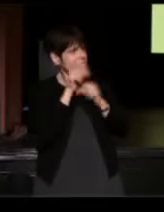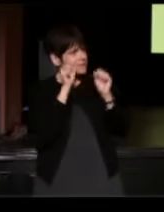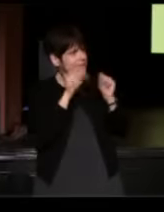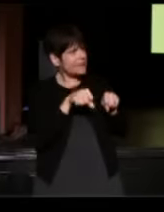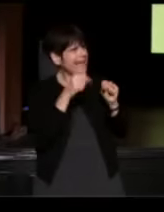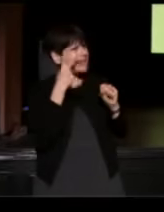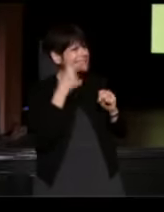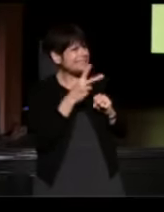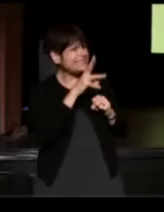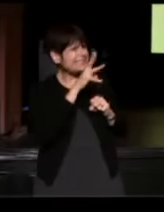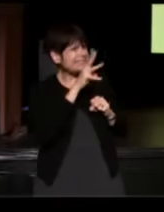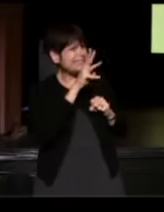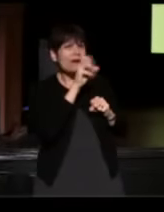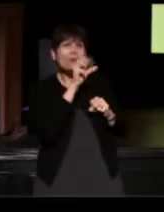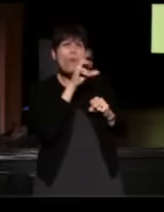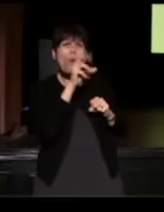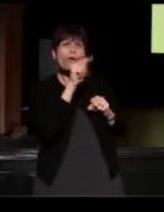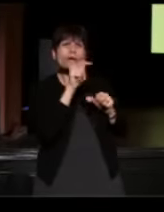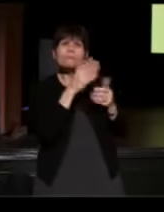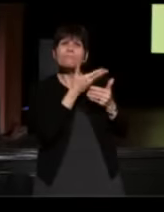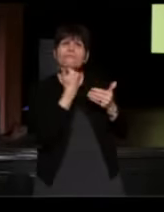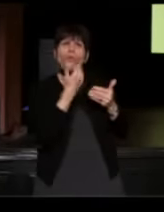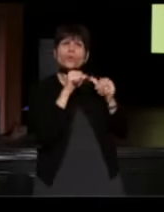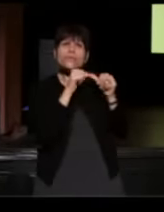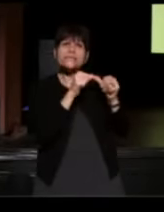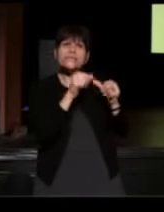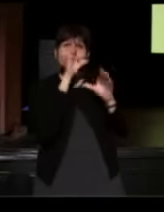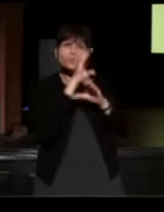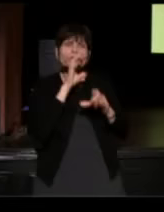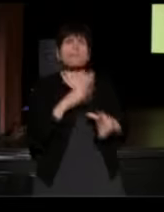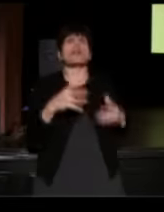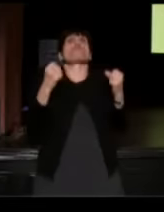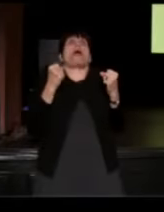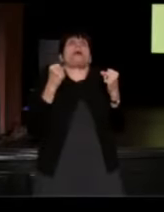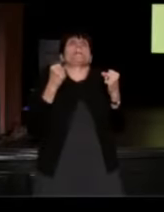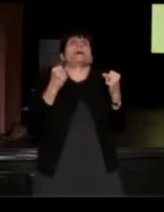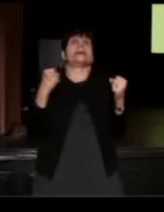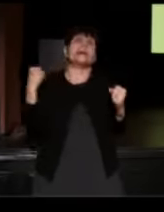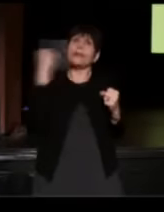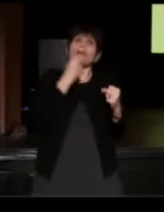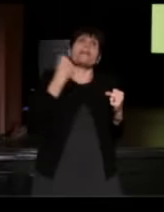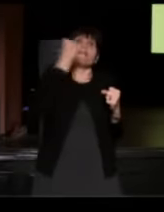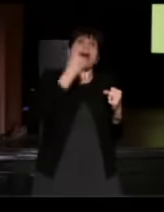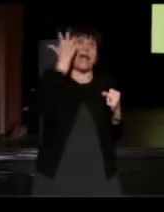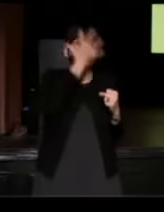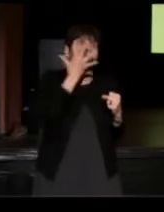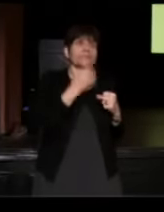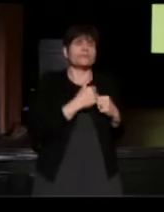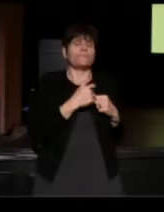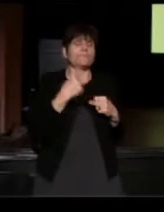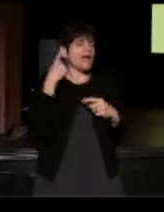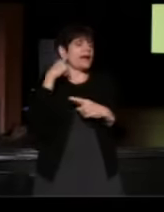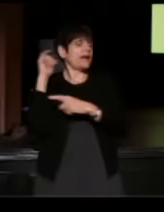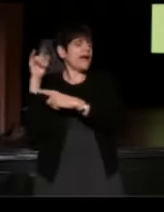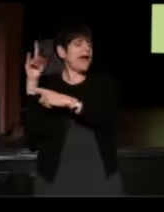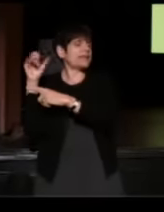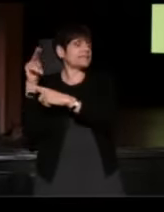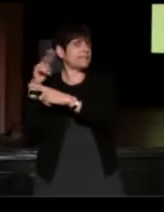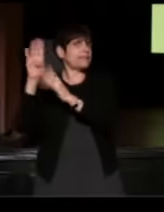before you continue the search?" And they grab me and begin to hit me in the face. I can hear Addison in the background yelling,